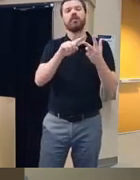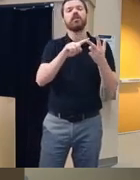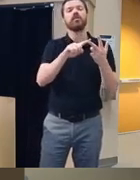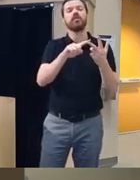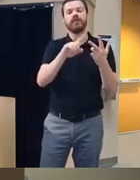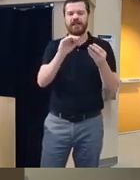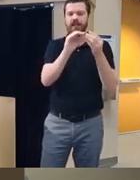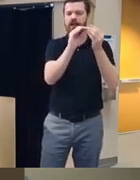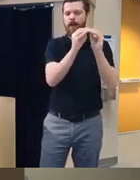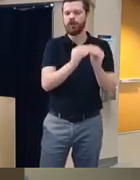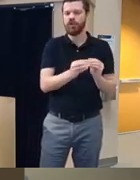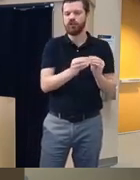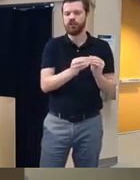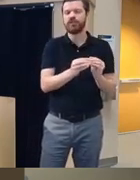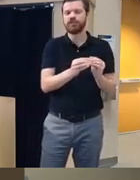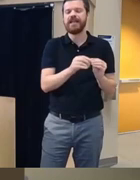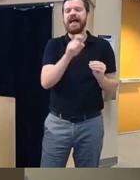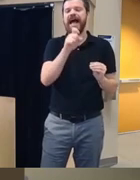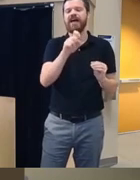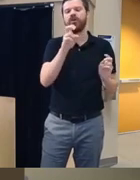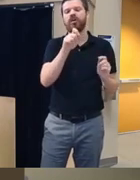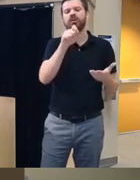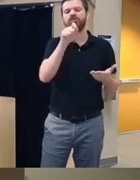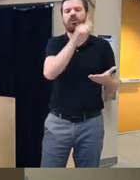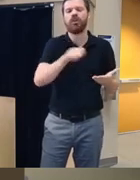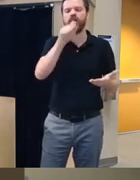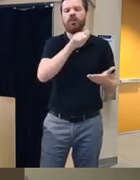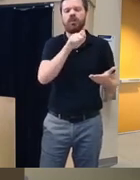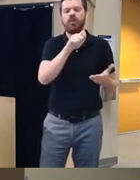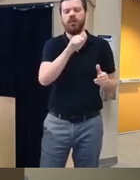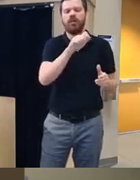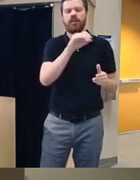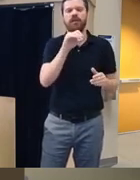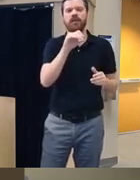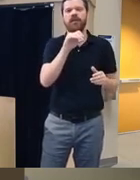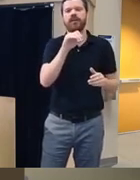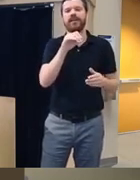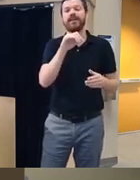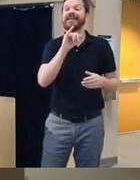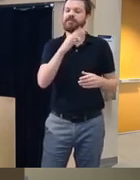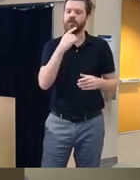like they have to Circle them and then they have to if they're endorsing no suicidality